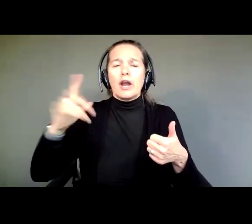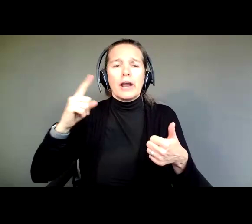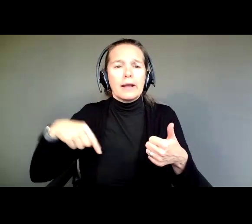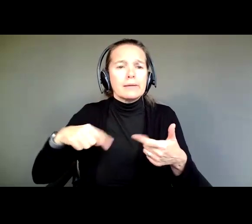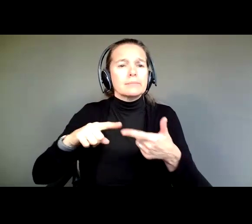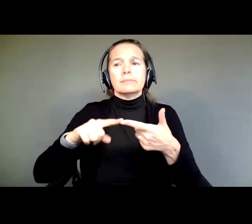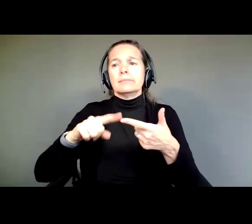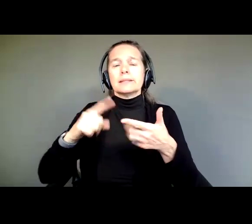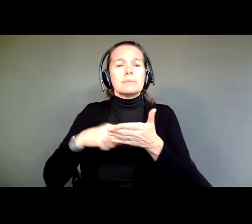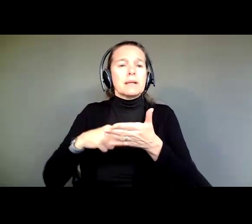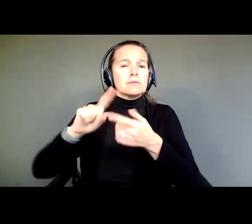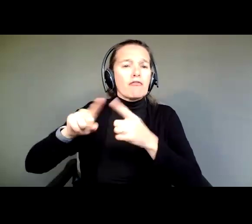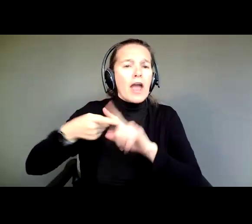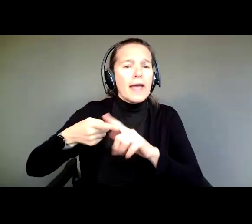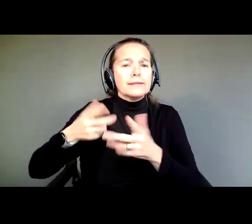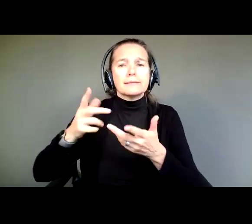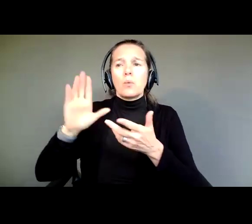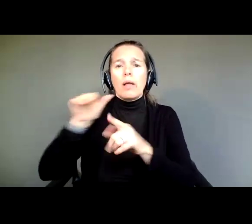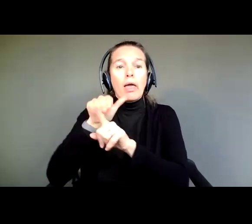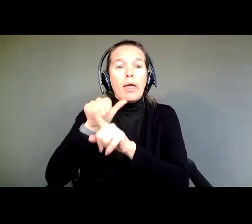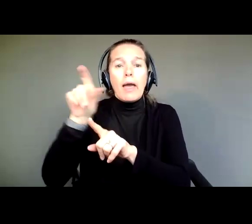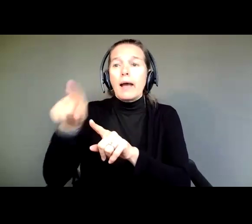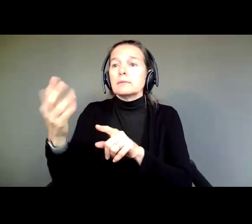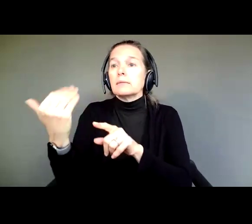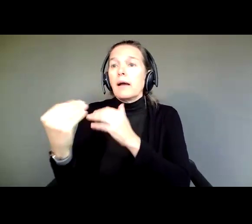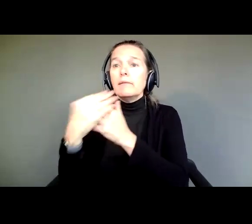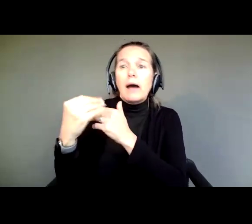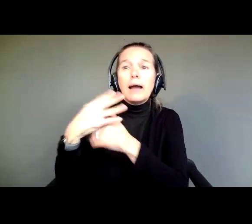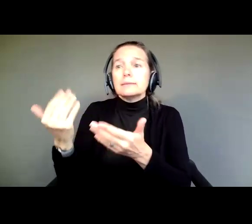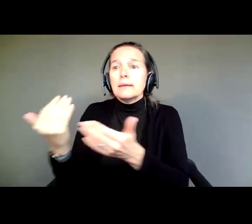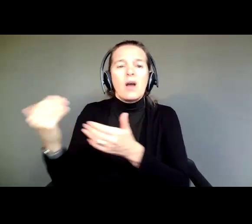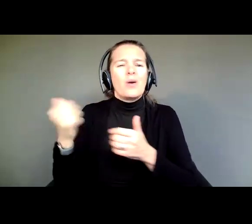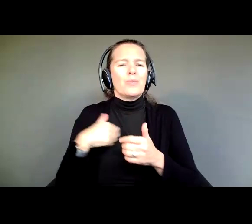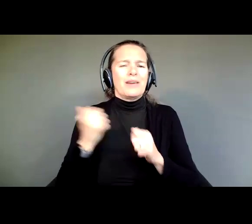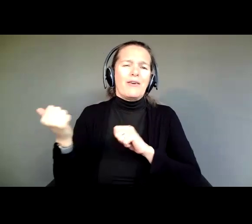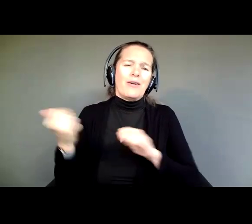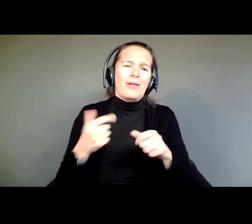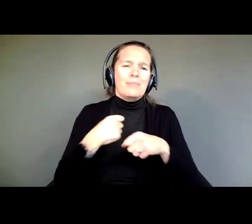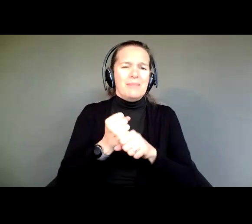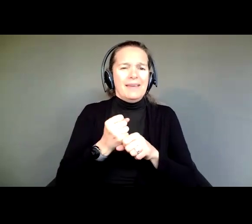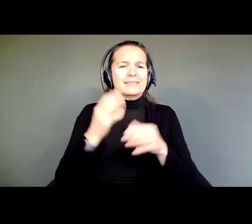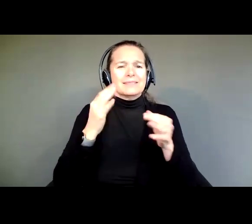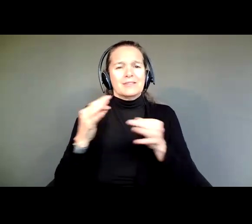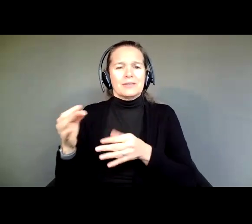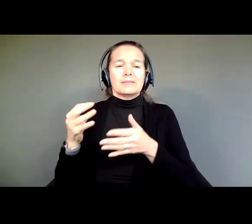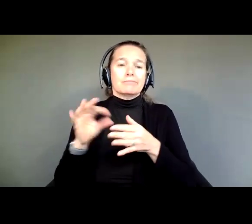we just have friends we ask for advice and input. We all make financial and business decisions with help.